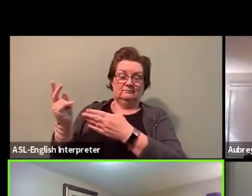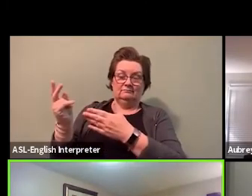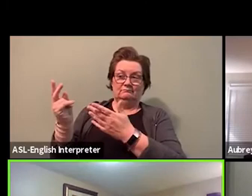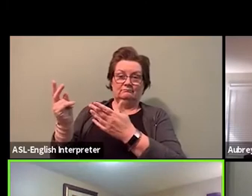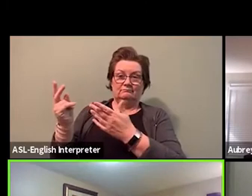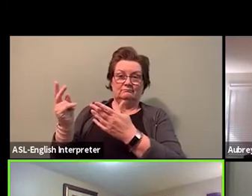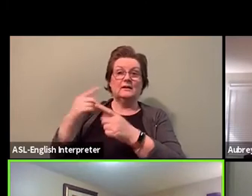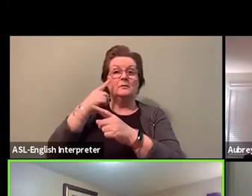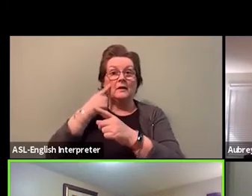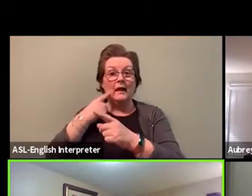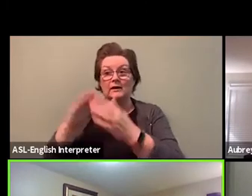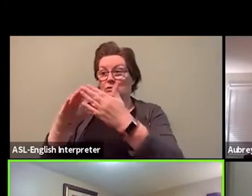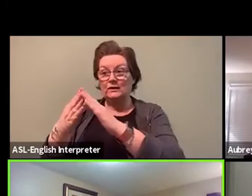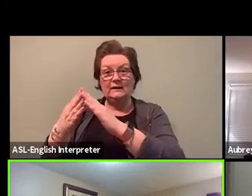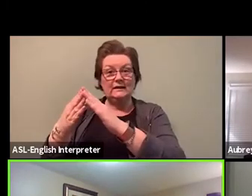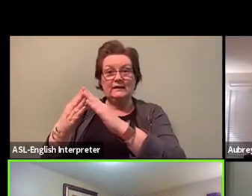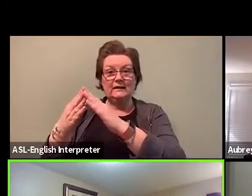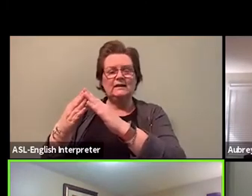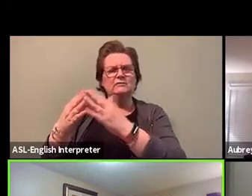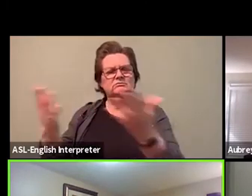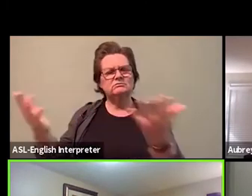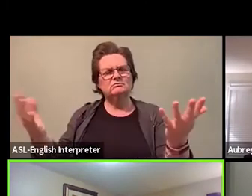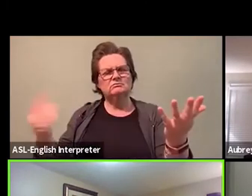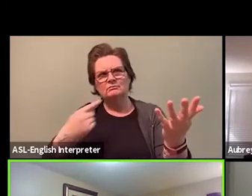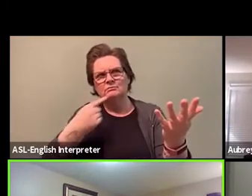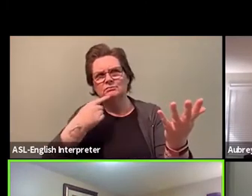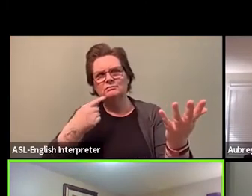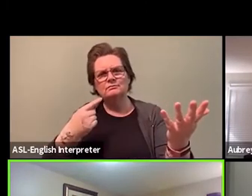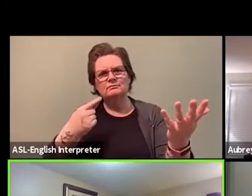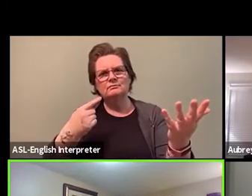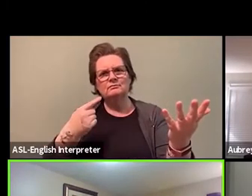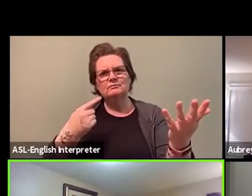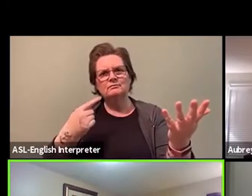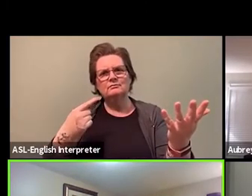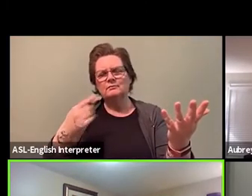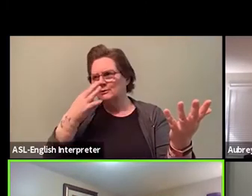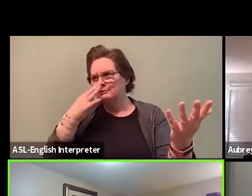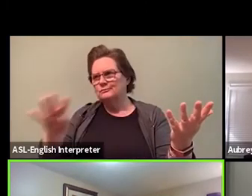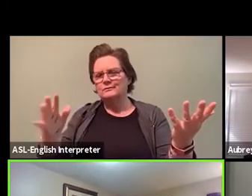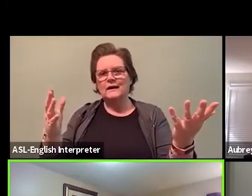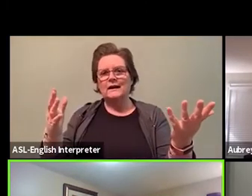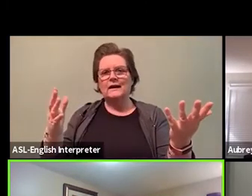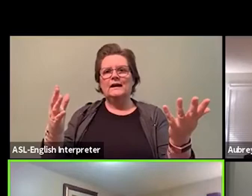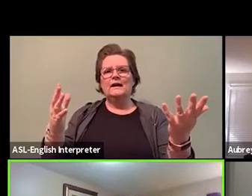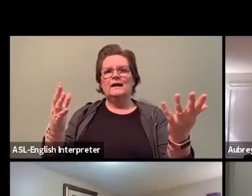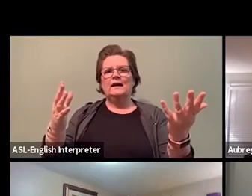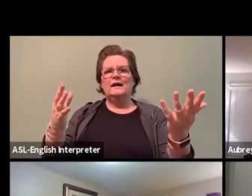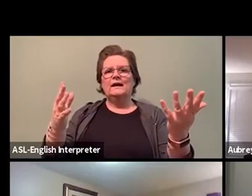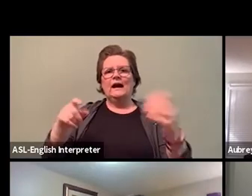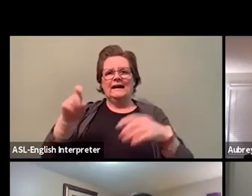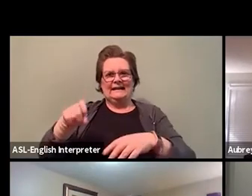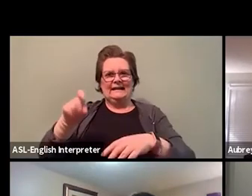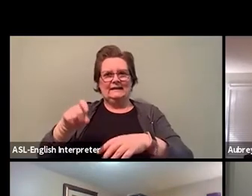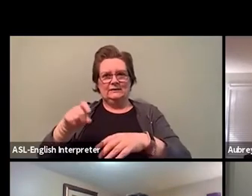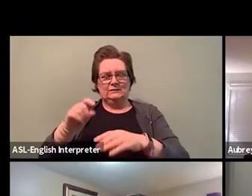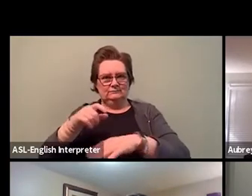and really, and truly, at this particular point, because I'm being also mindful of time. Sorry. - No, that is okay.